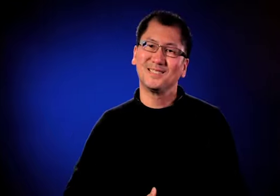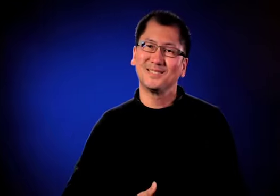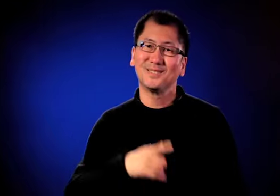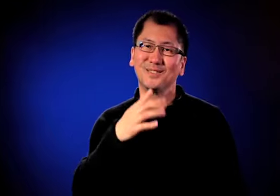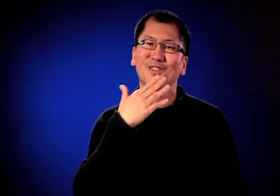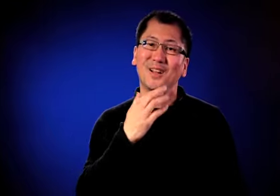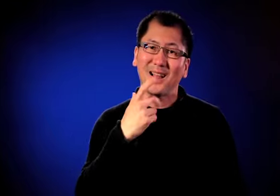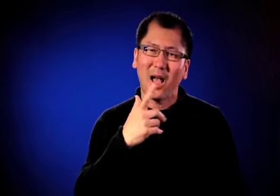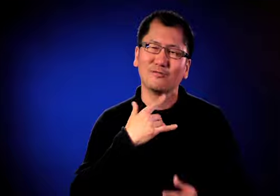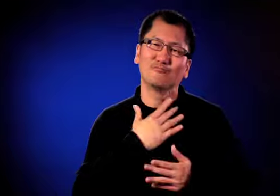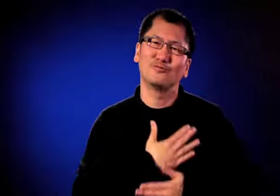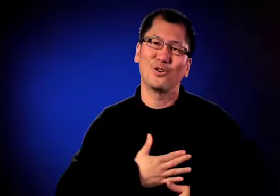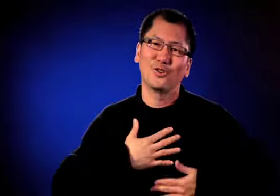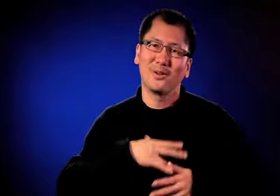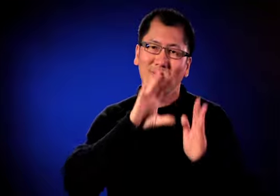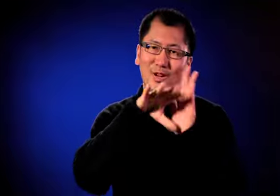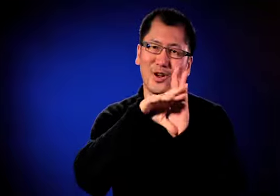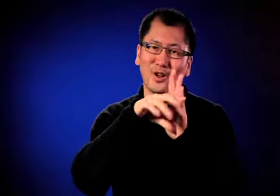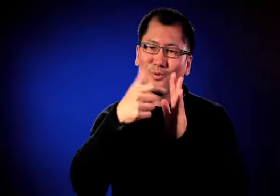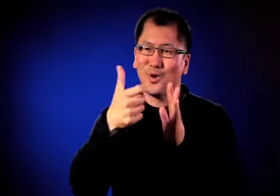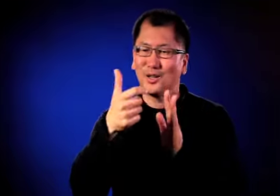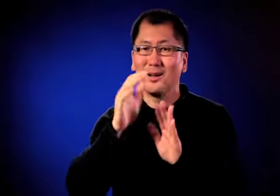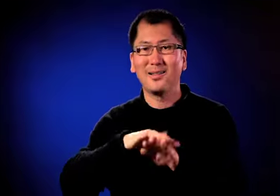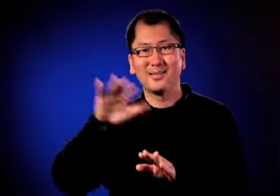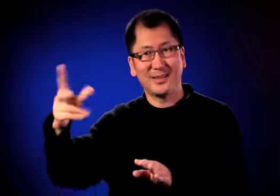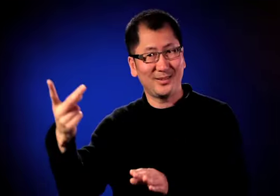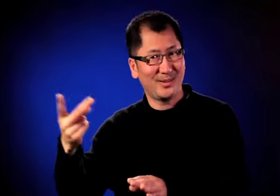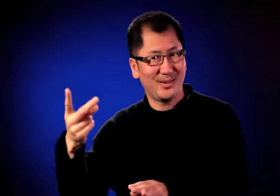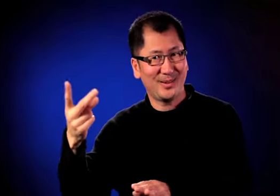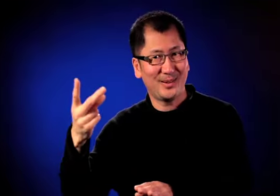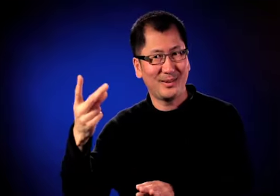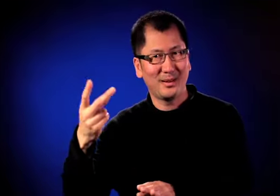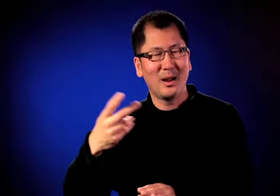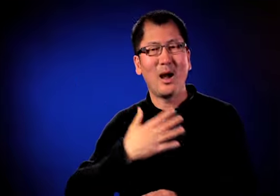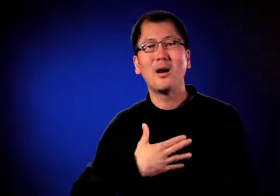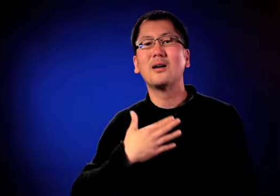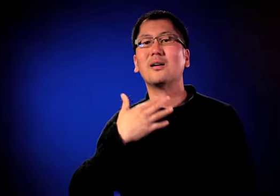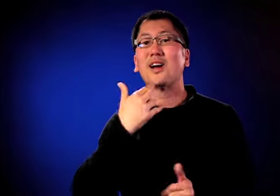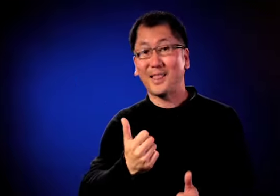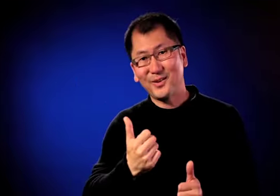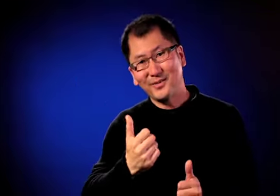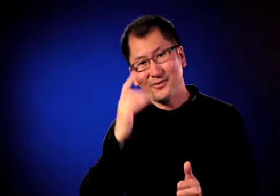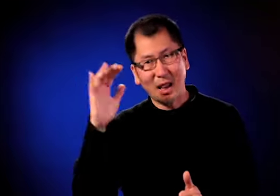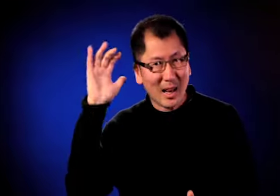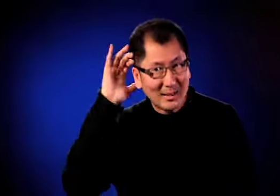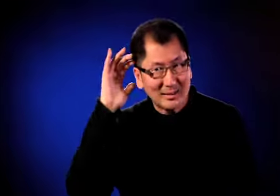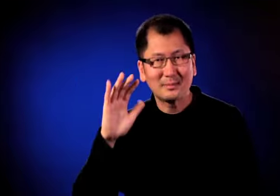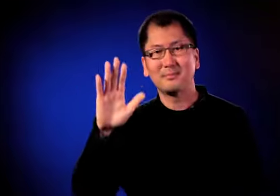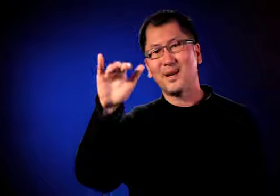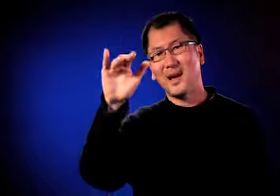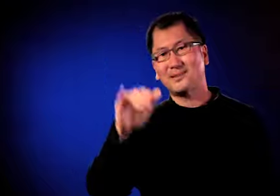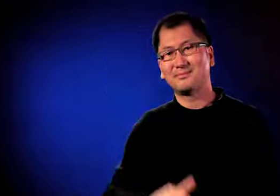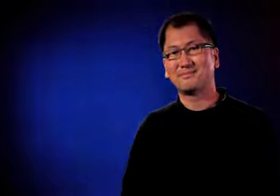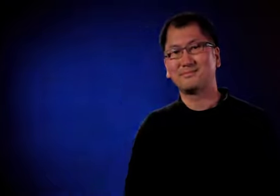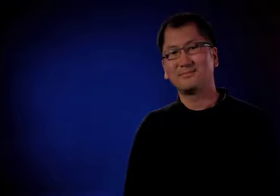I wish you good luck and I hope this video is helpful to you. Thank you for listening.